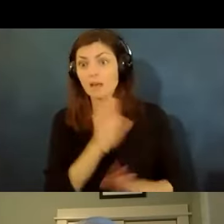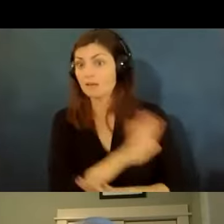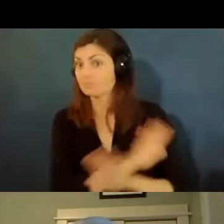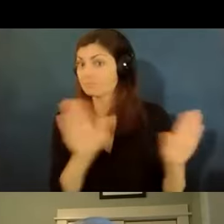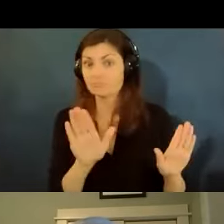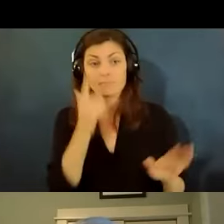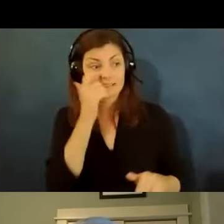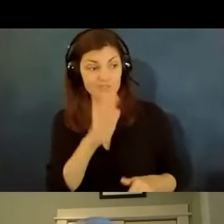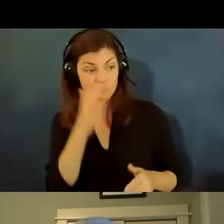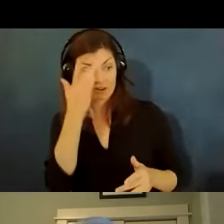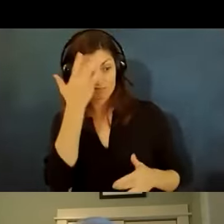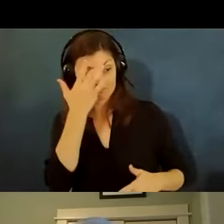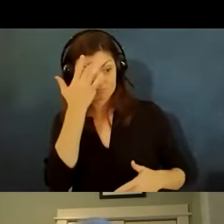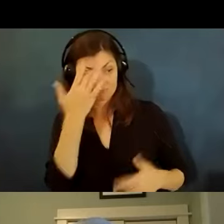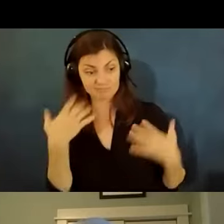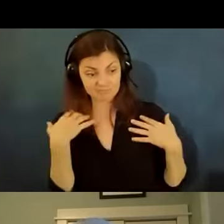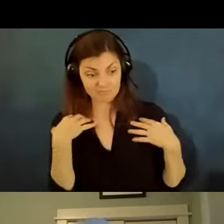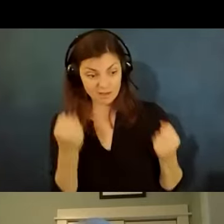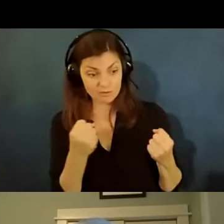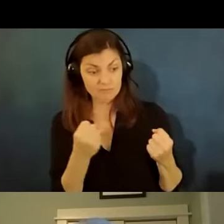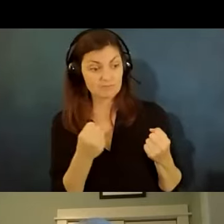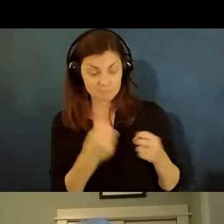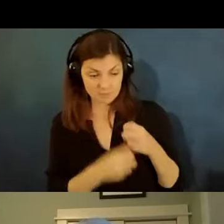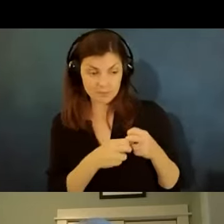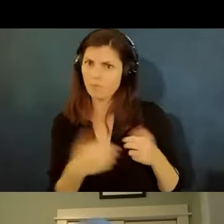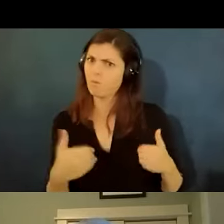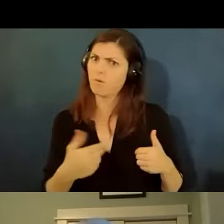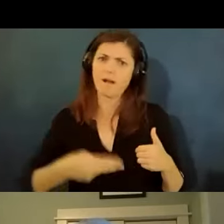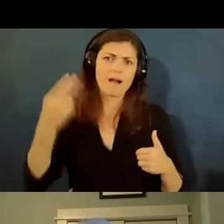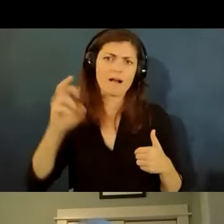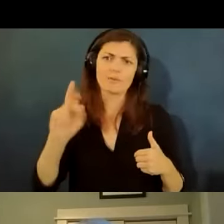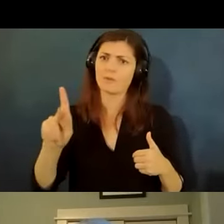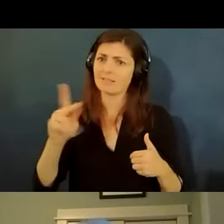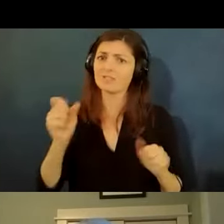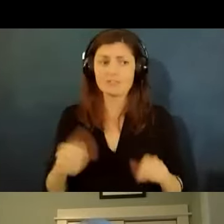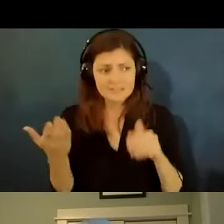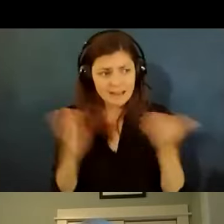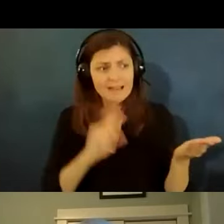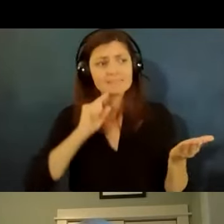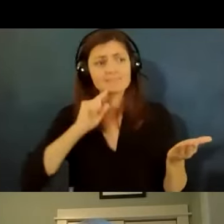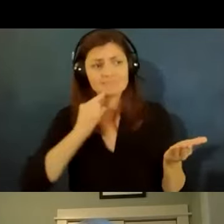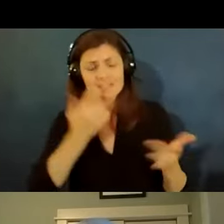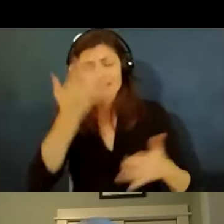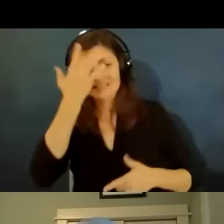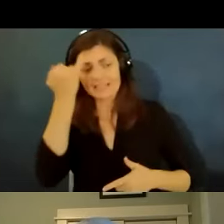your condition you are at many times greater risk of death or serious injury if you get coven 19.